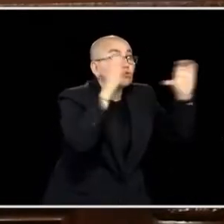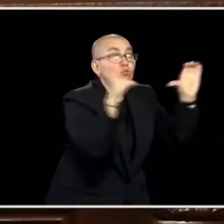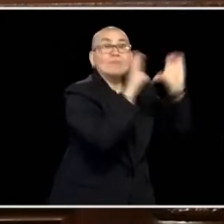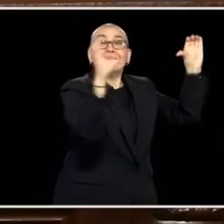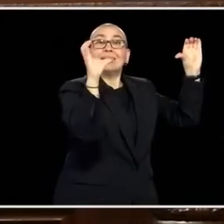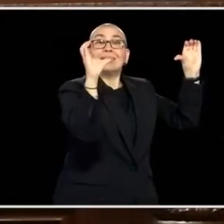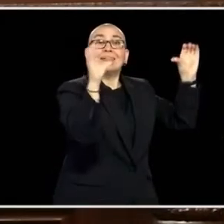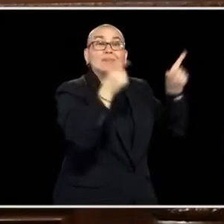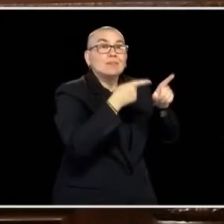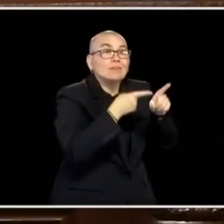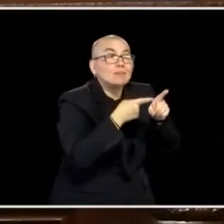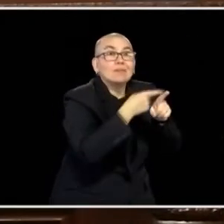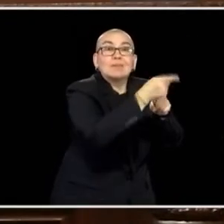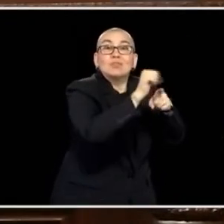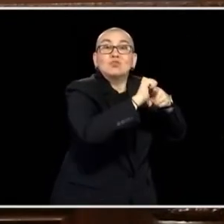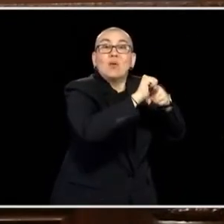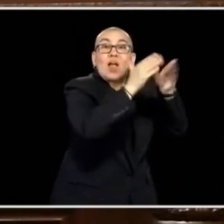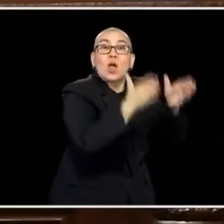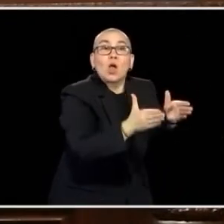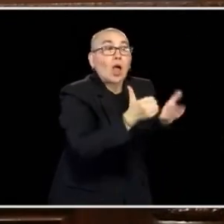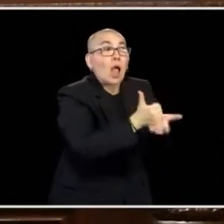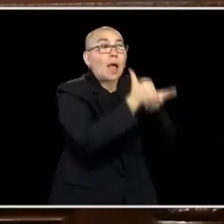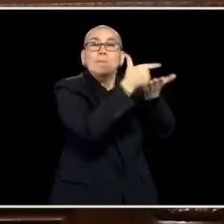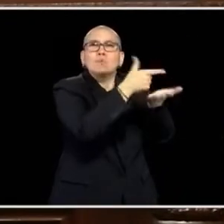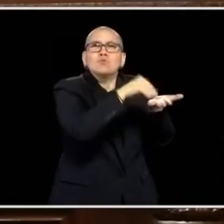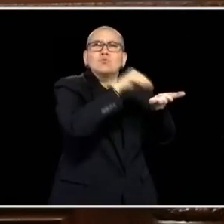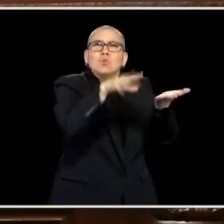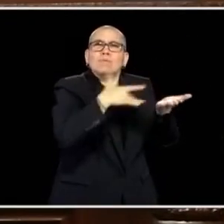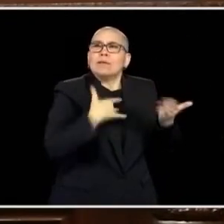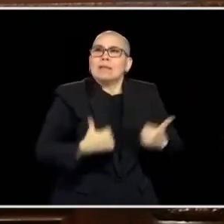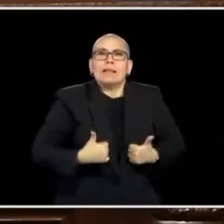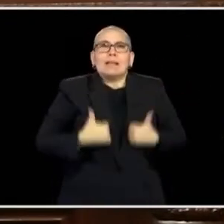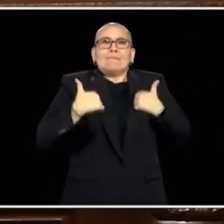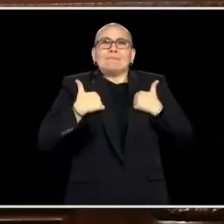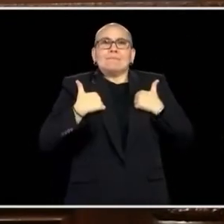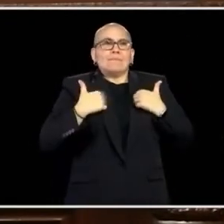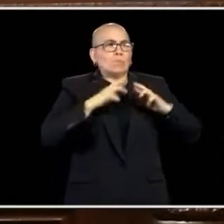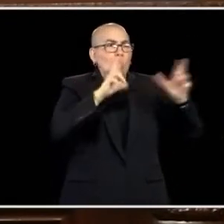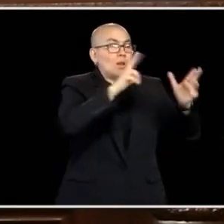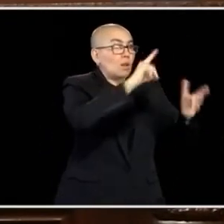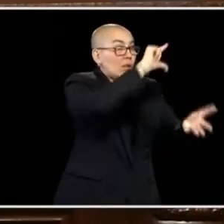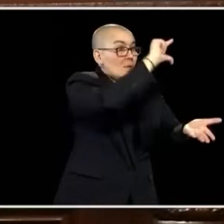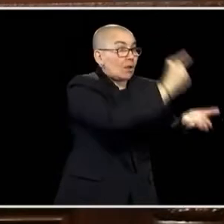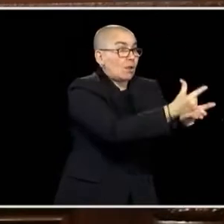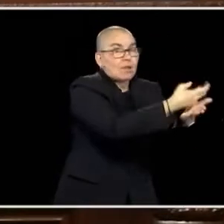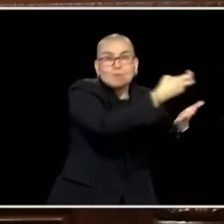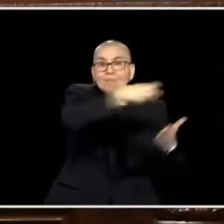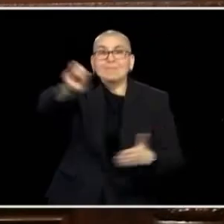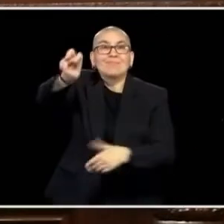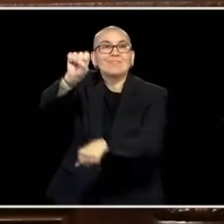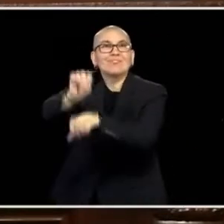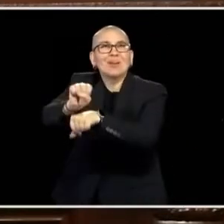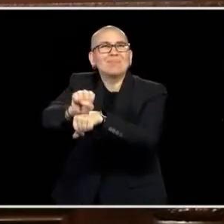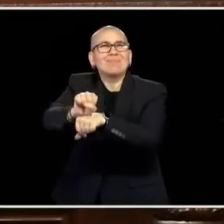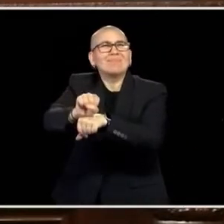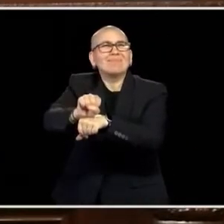CAREER TRAINING THAT MAKES A DIFFERENCE AND AN IMPACT N STUDENTS' IVES. THERE'S NO REASON THAT WE SHOULDN'T BE THE STATE THAT